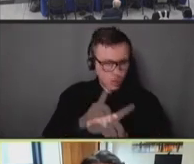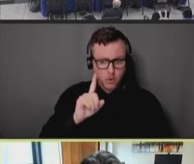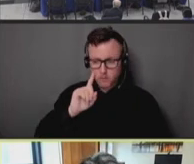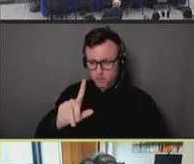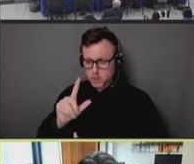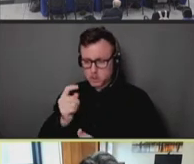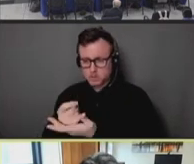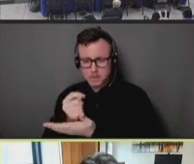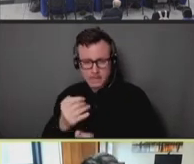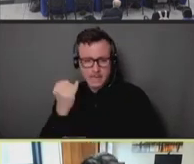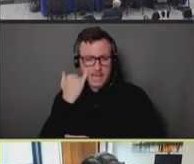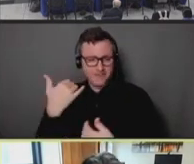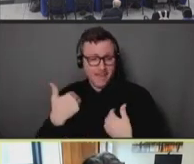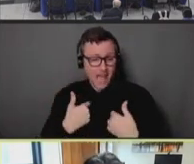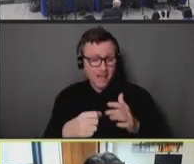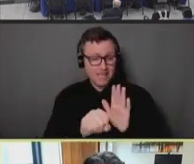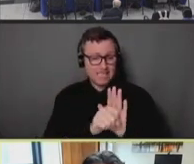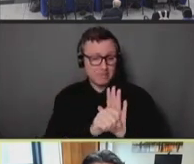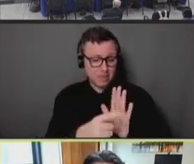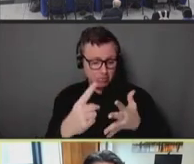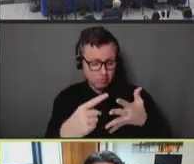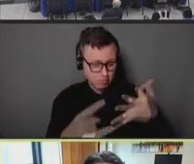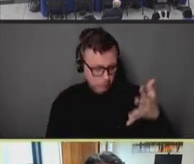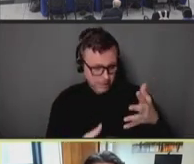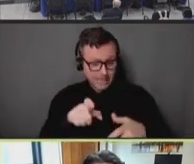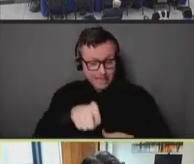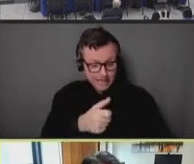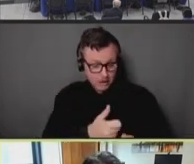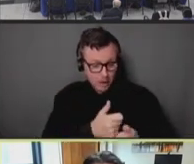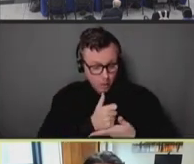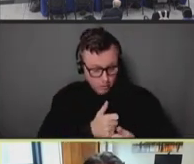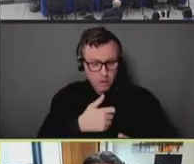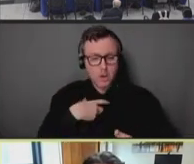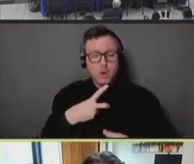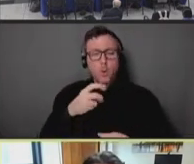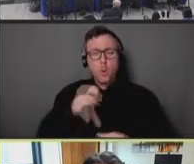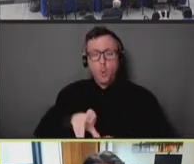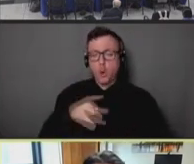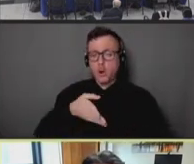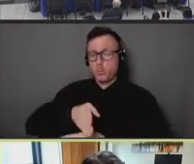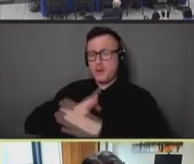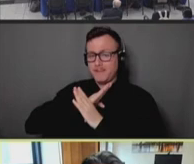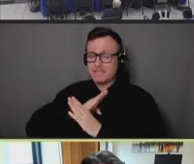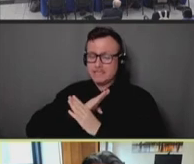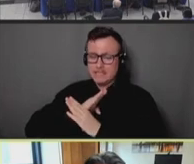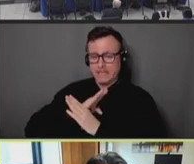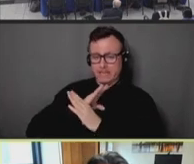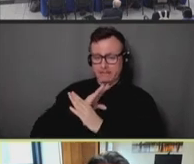symptomatic and in need of help, versus engaging in a preventive intervention, like vaccination.